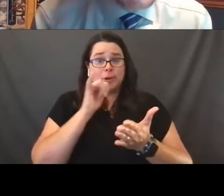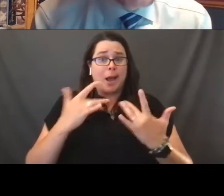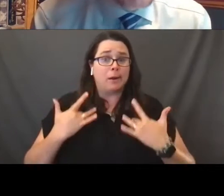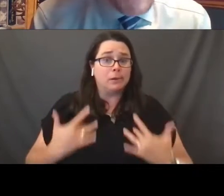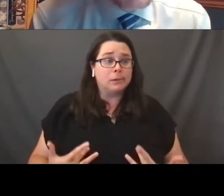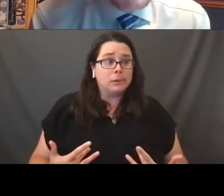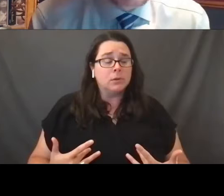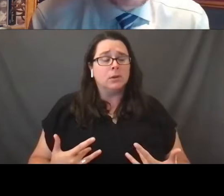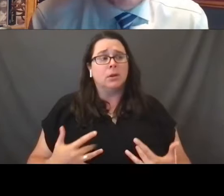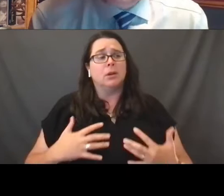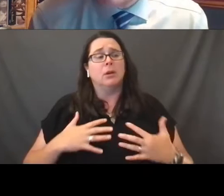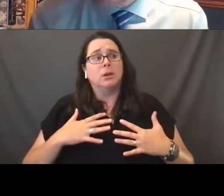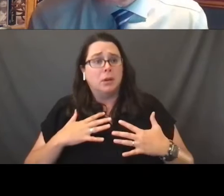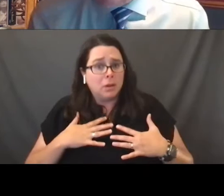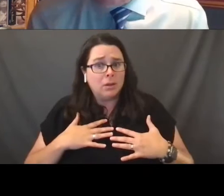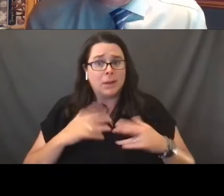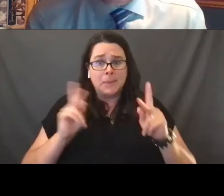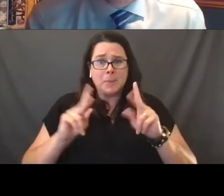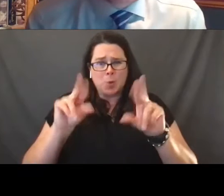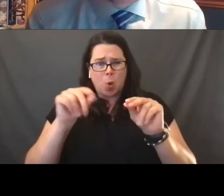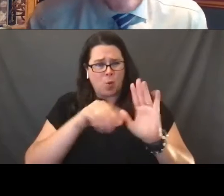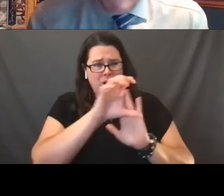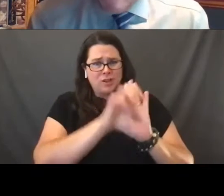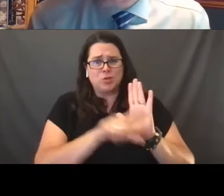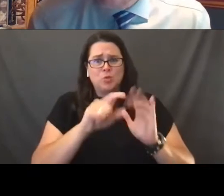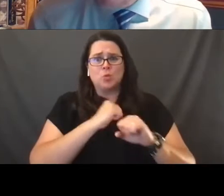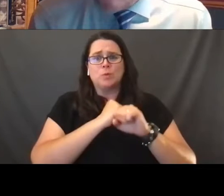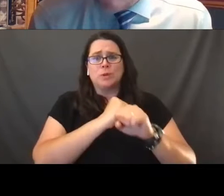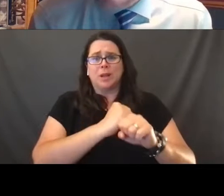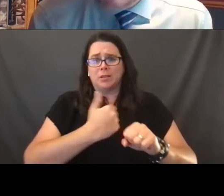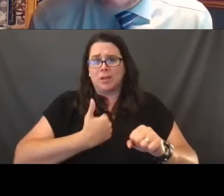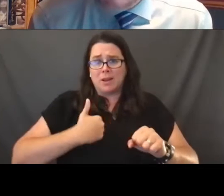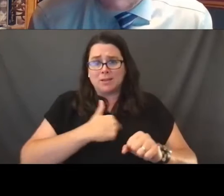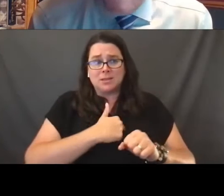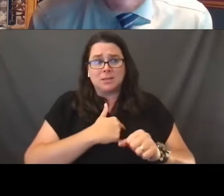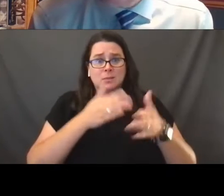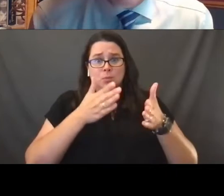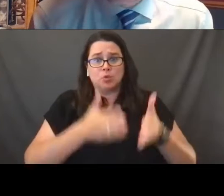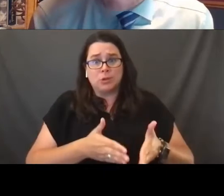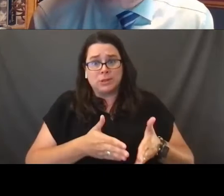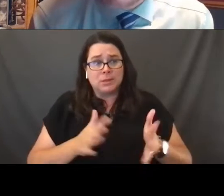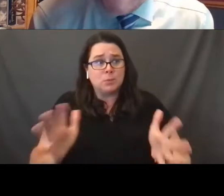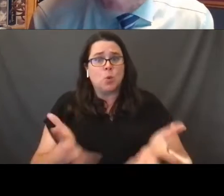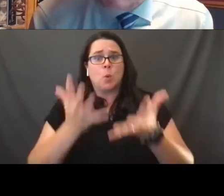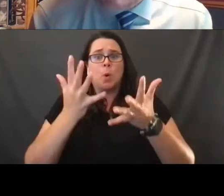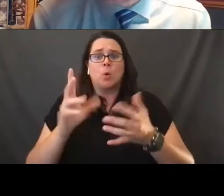but rather it should protect us in our personhood and promote our dignity. That's very lofty language.